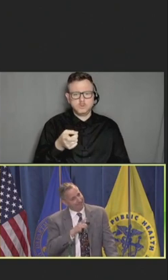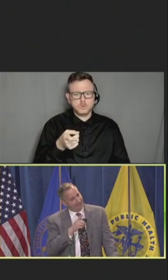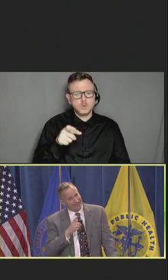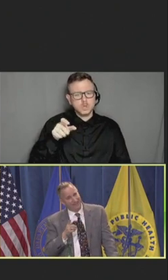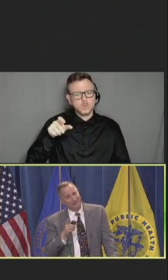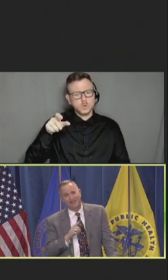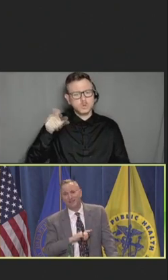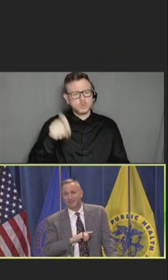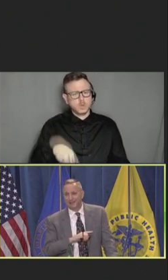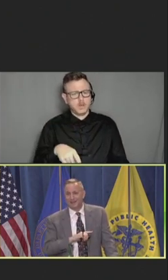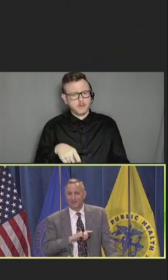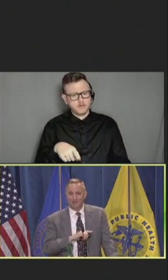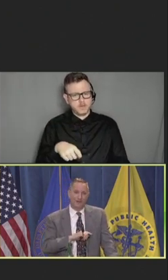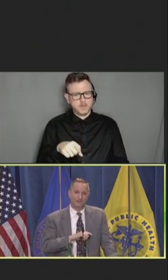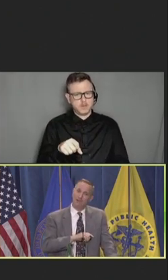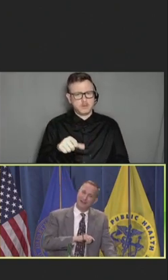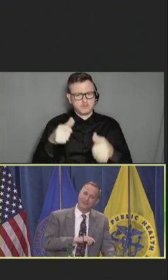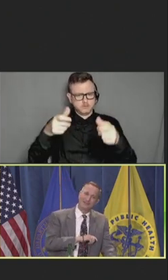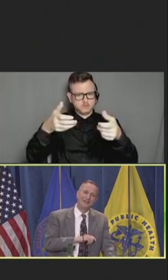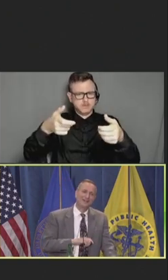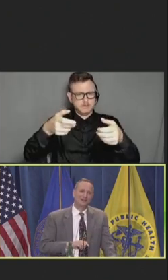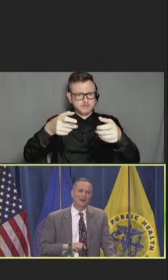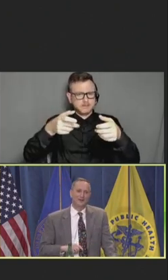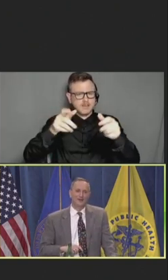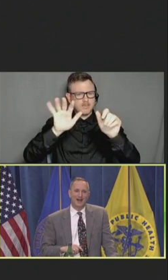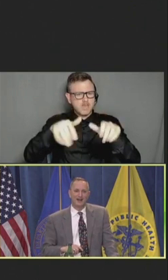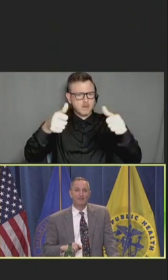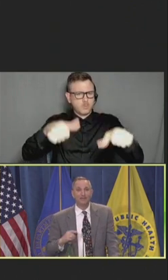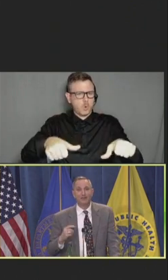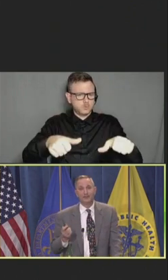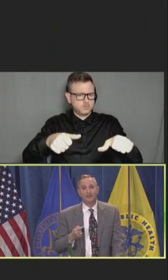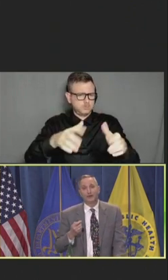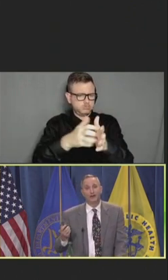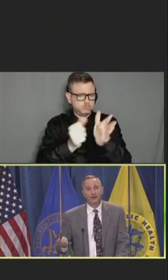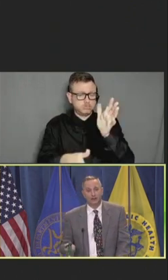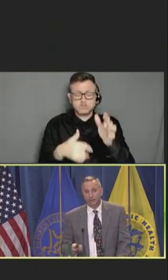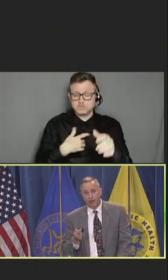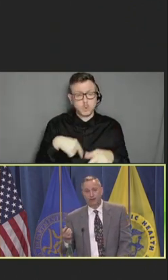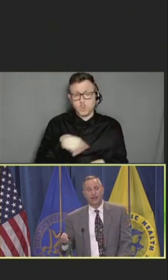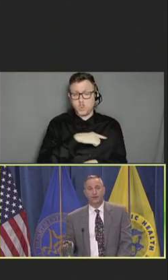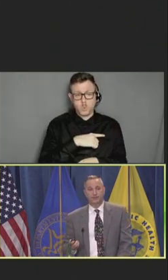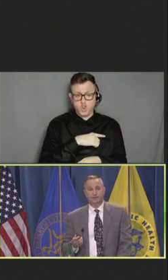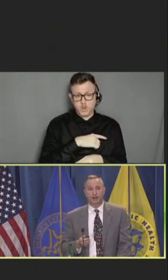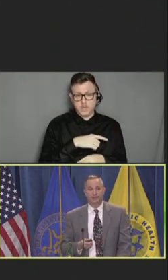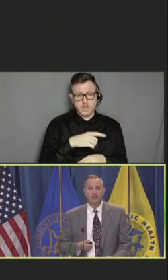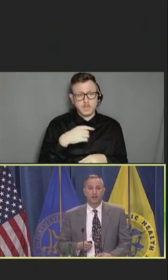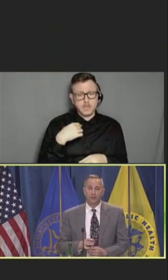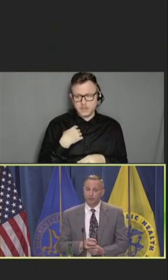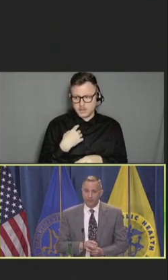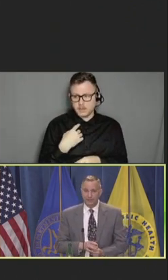As I like to say, they attacked the wrong practice. So, we launched a 4-pronged counter-response with research.